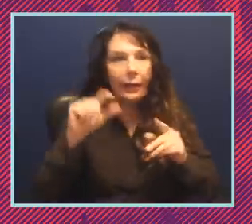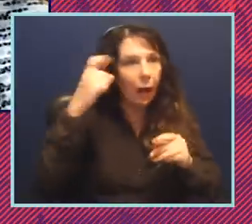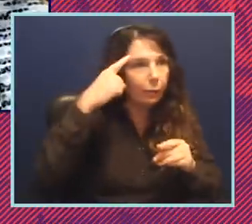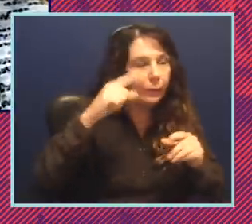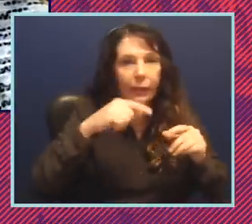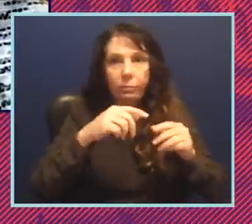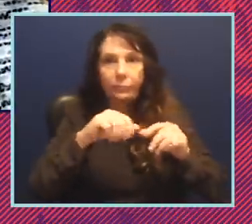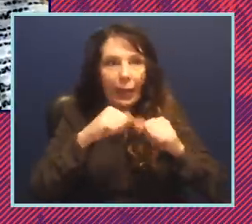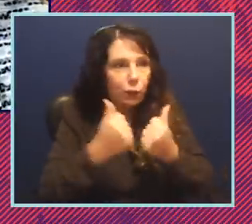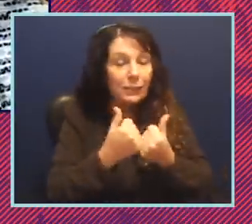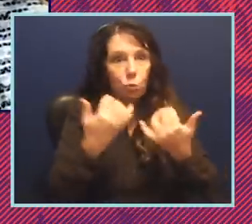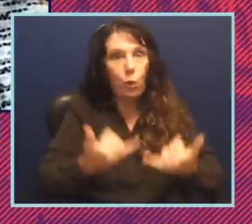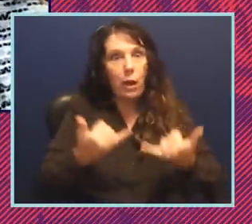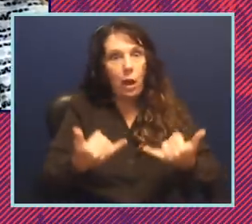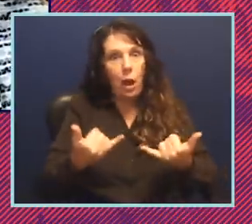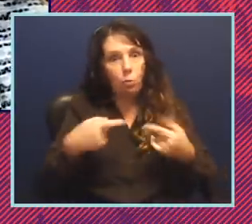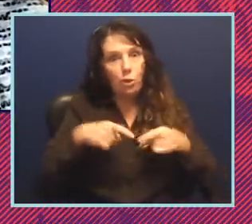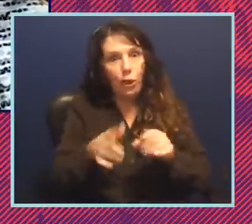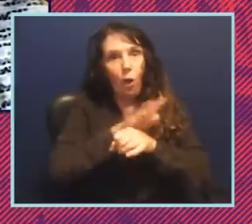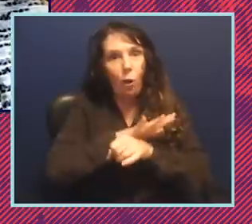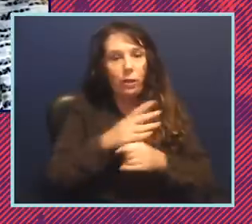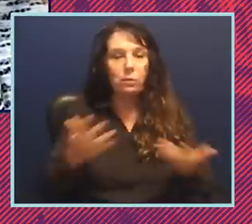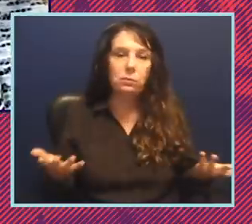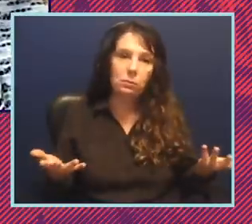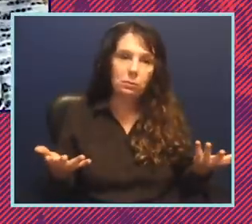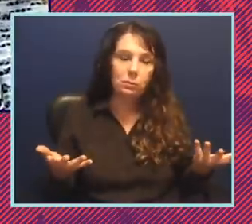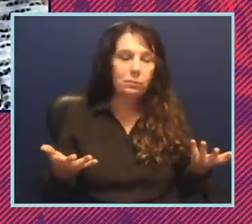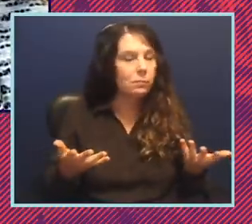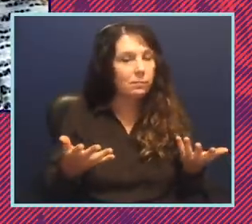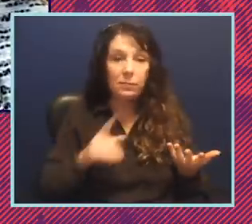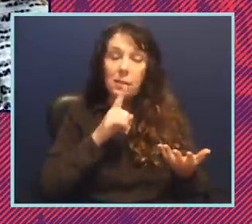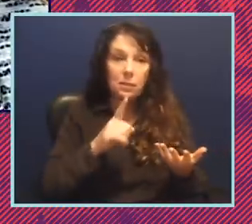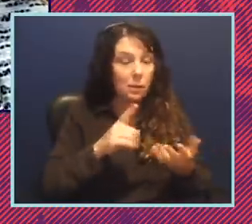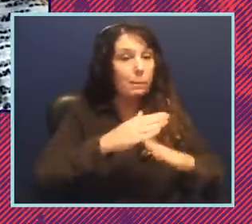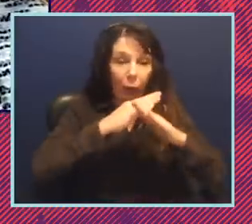especially right now during covid can be quite a barrier for many, many individuals.